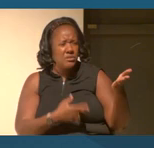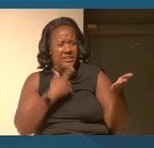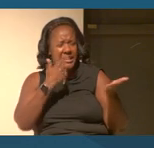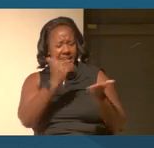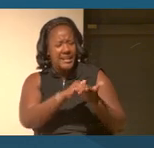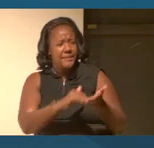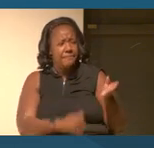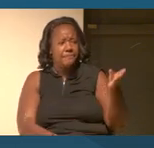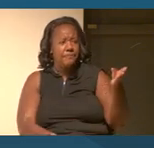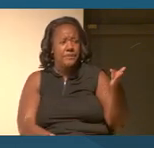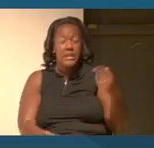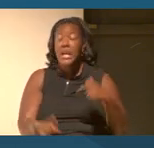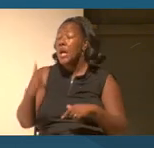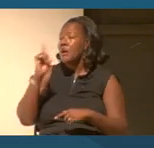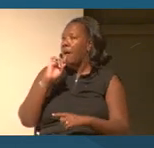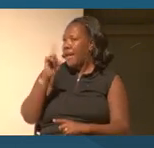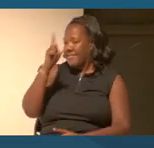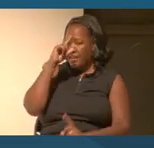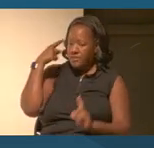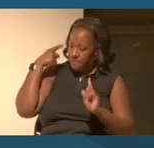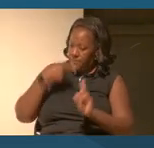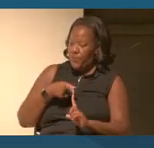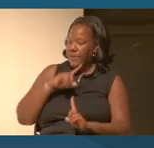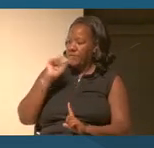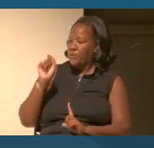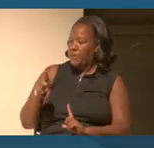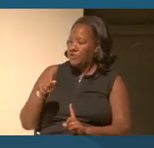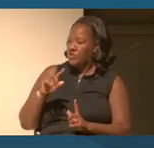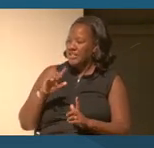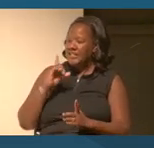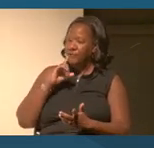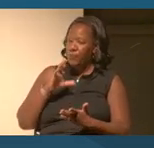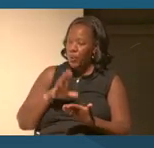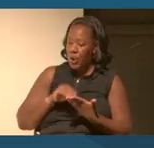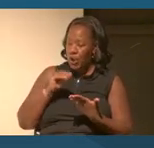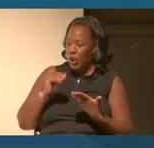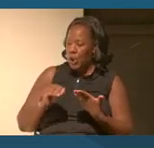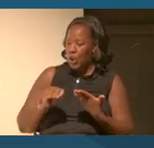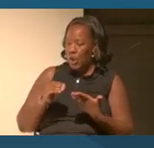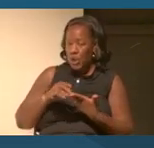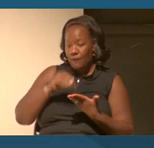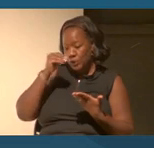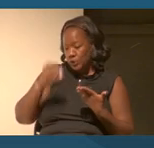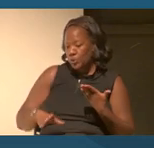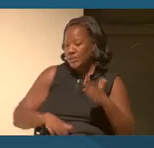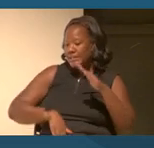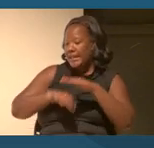I think at the core of this question is for learners up to age eight, are there resources